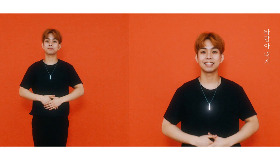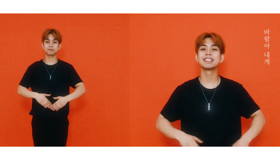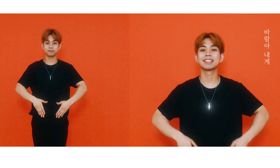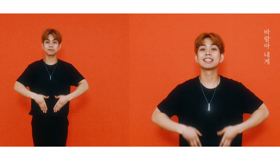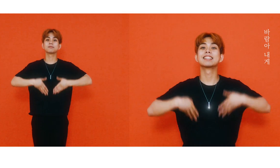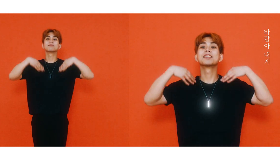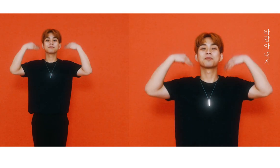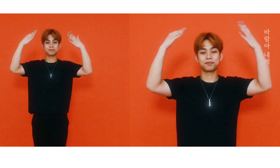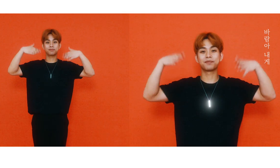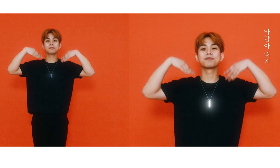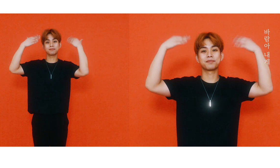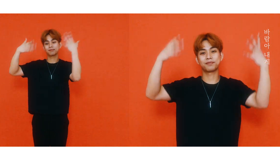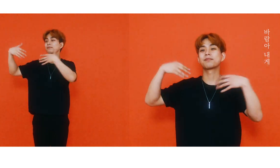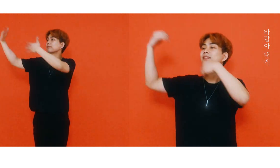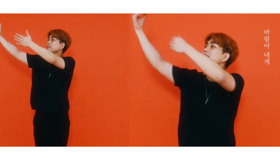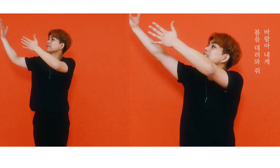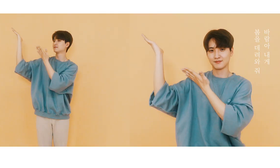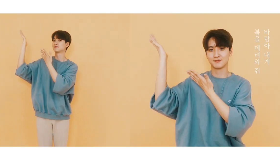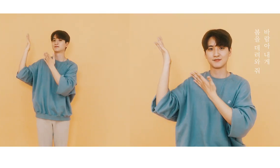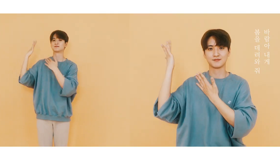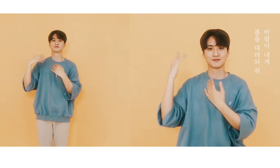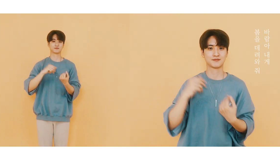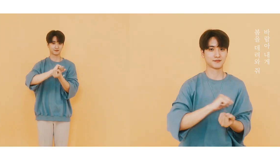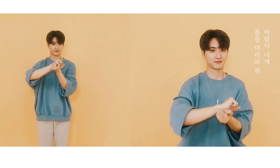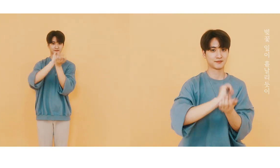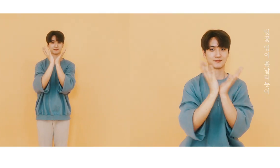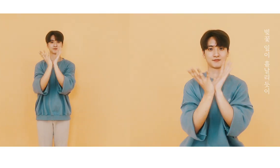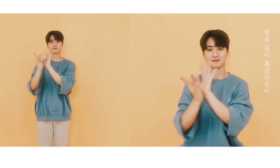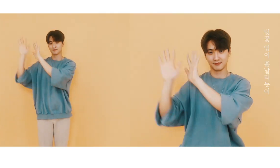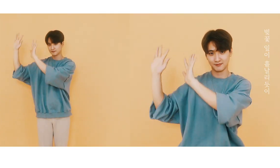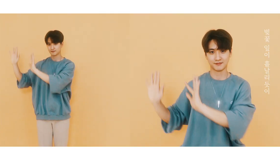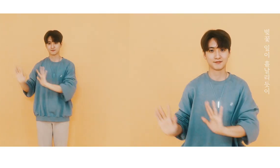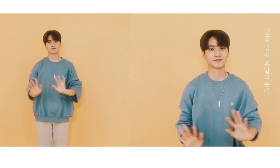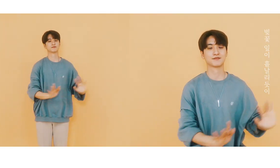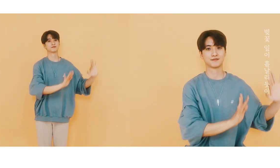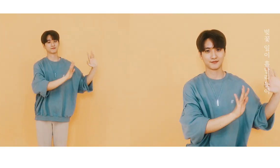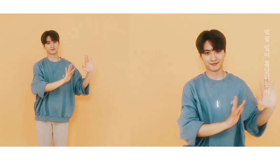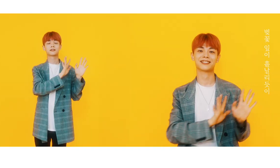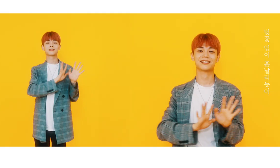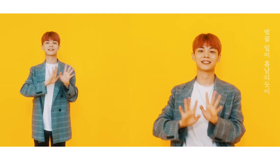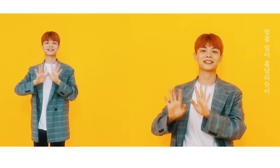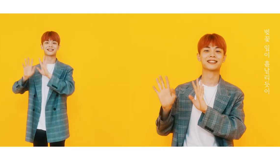Wind, please bring me spring (Like cherry blossom petals flutter)